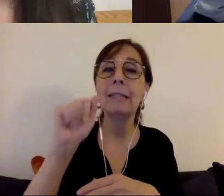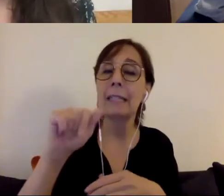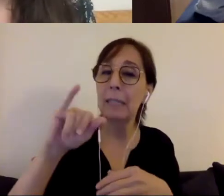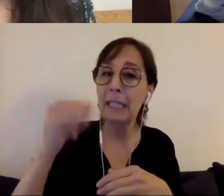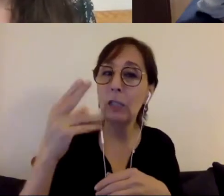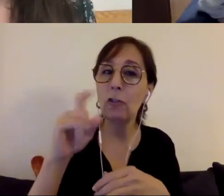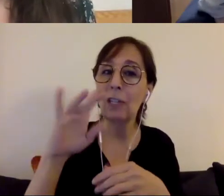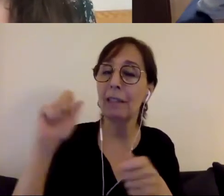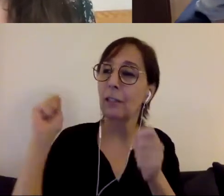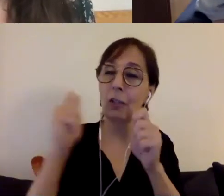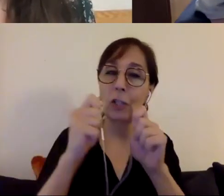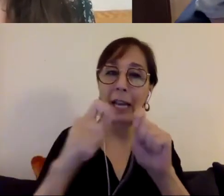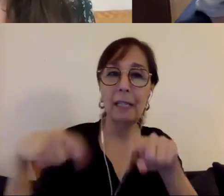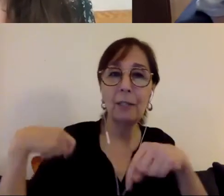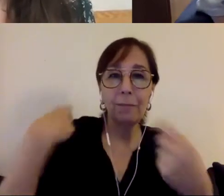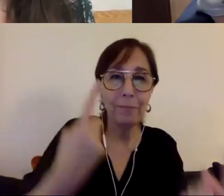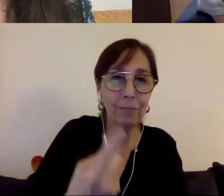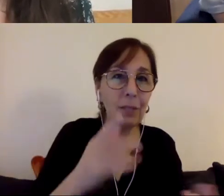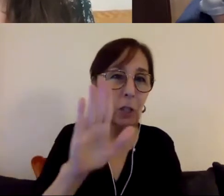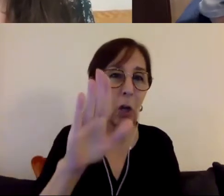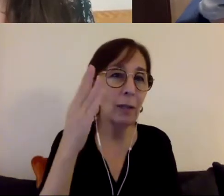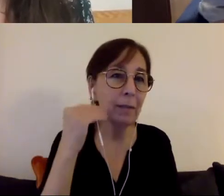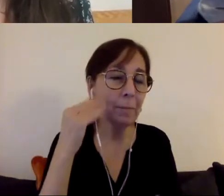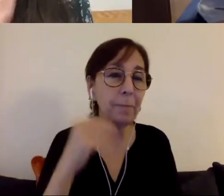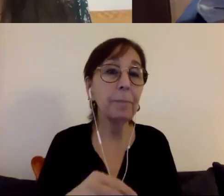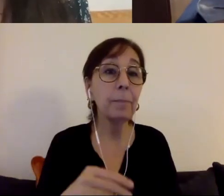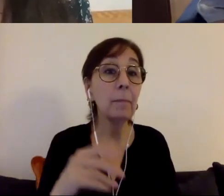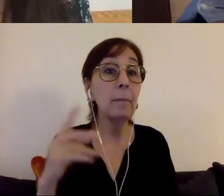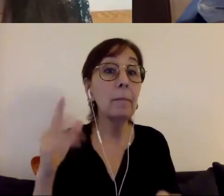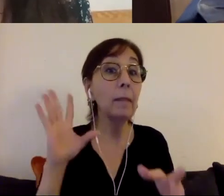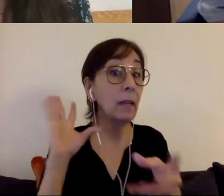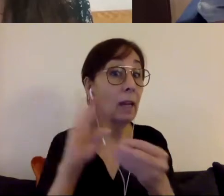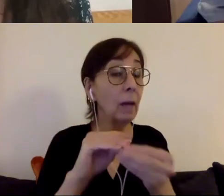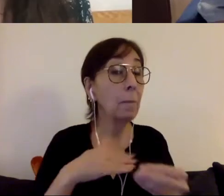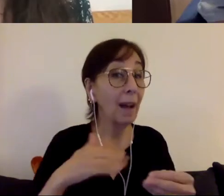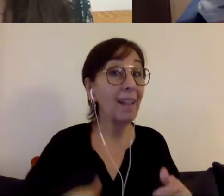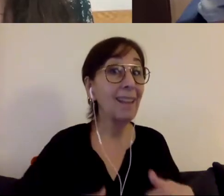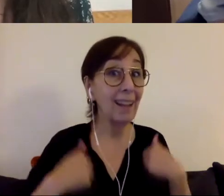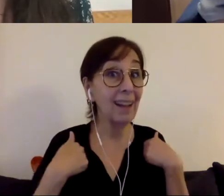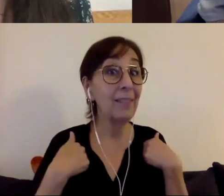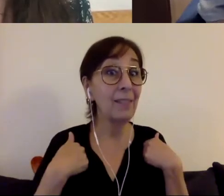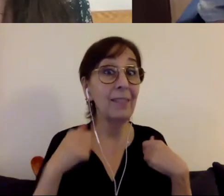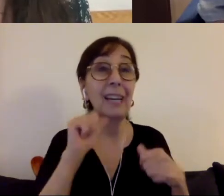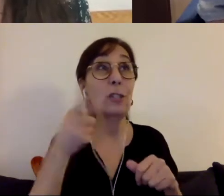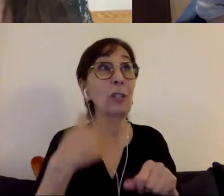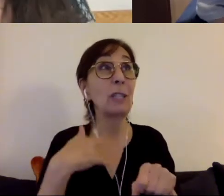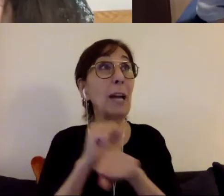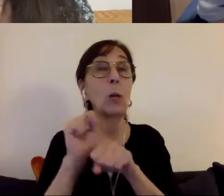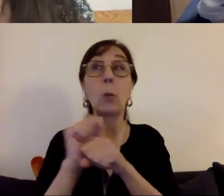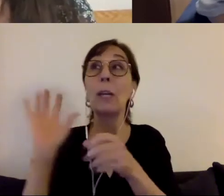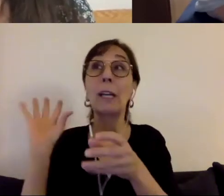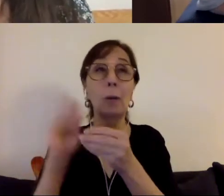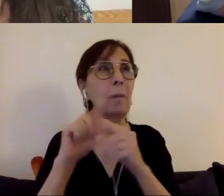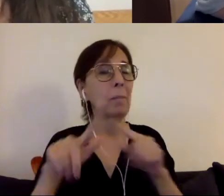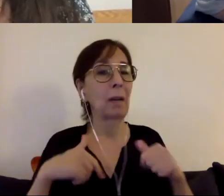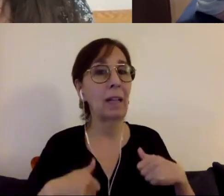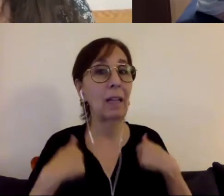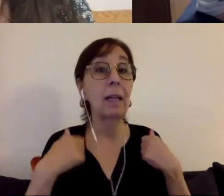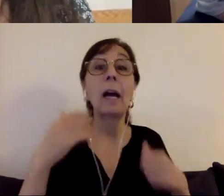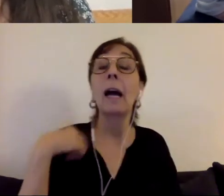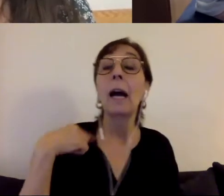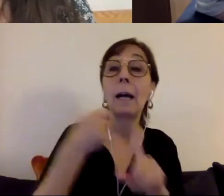career? So I think over the course of my life because I had polio in 1949 I was